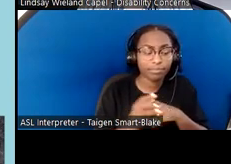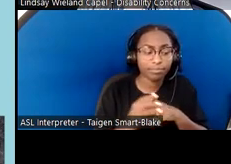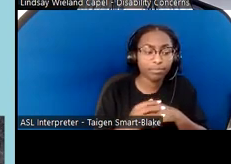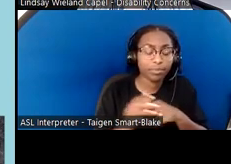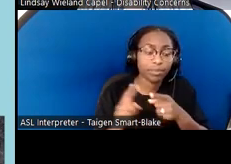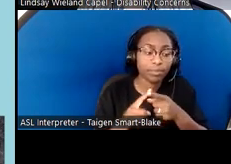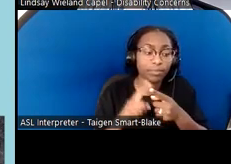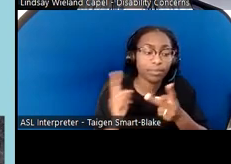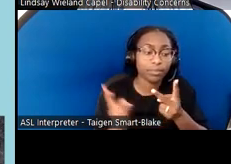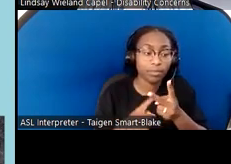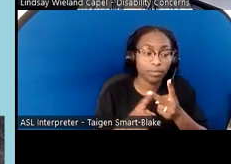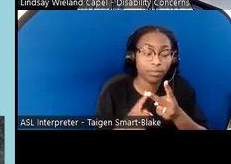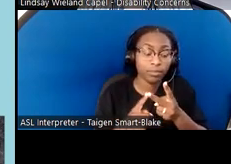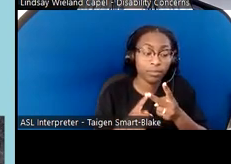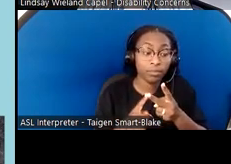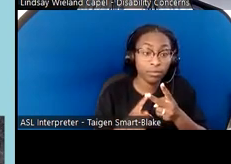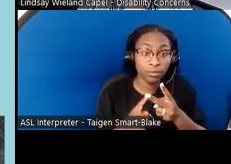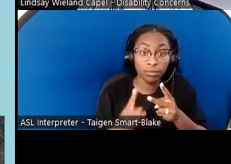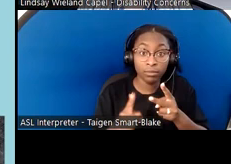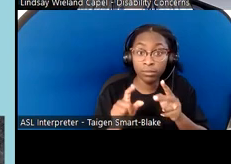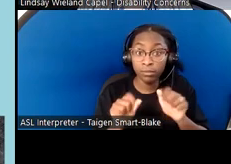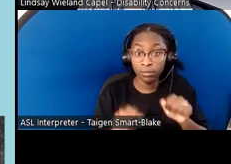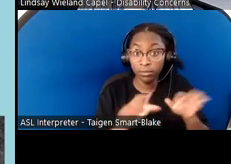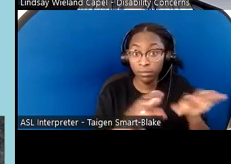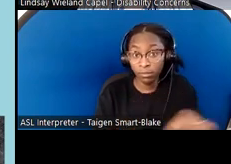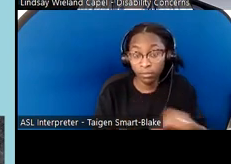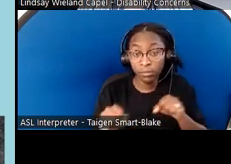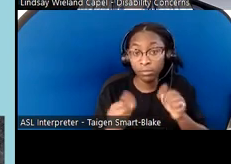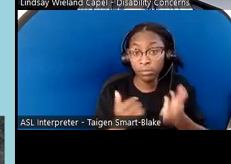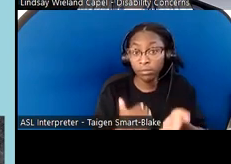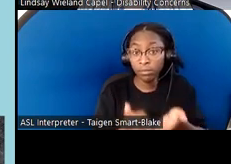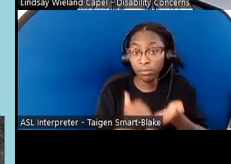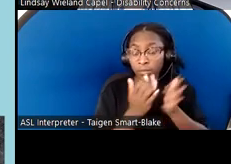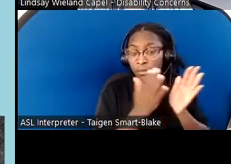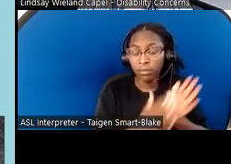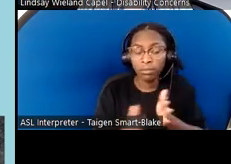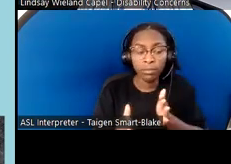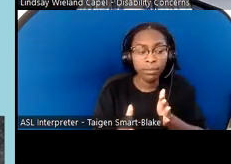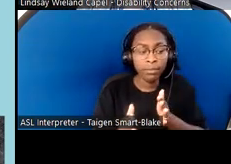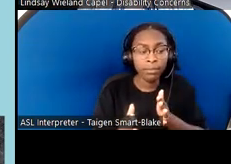You may organize a book club at your church using Amy Kenny's book.